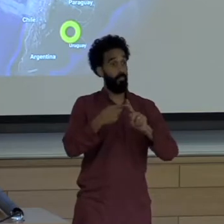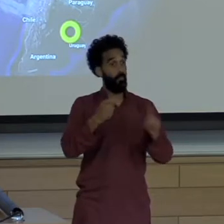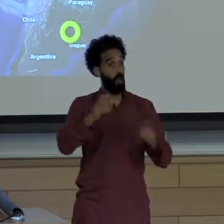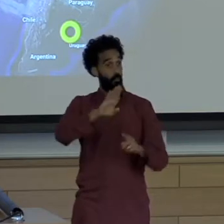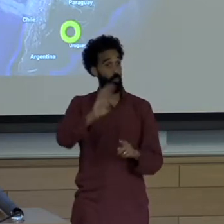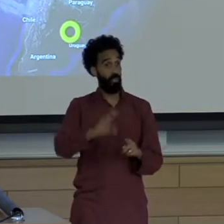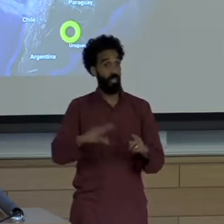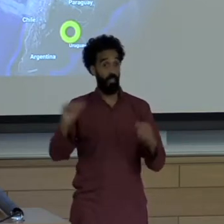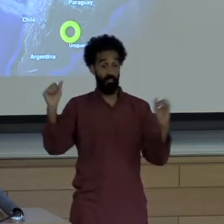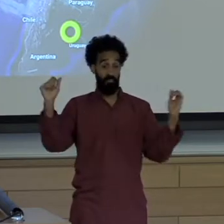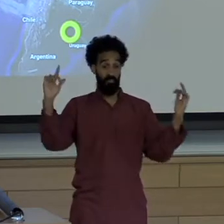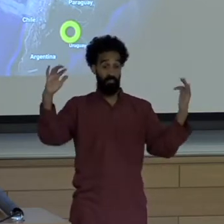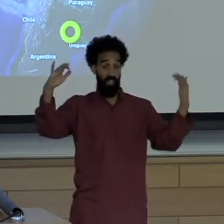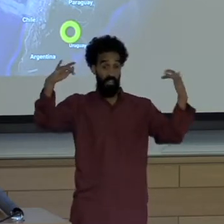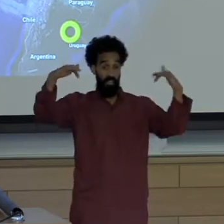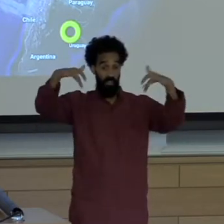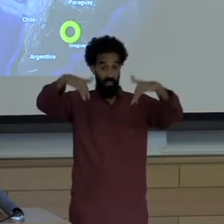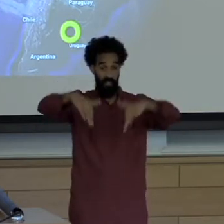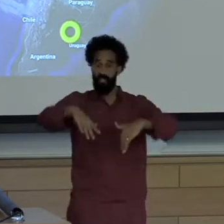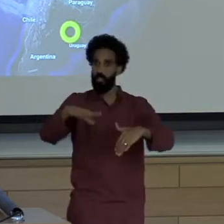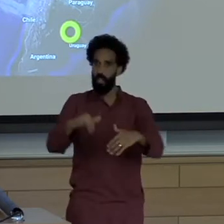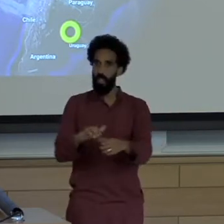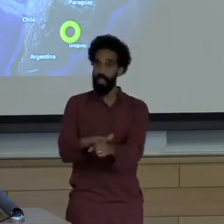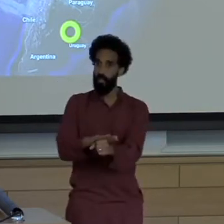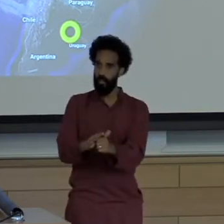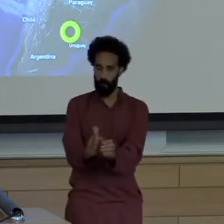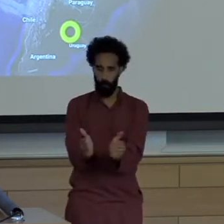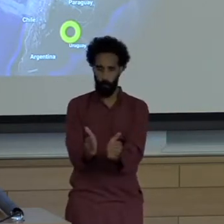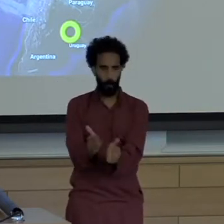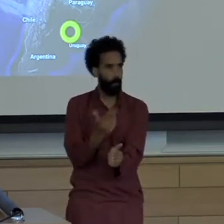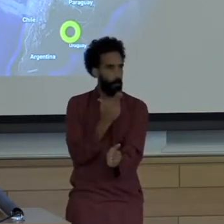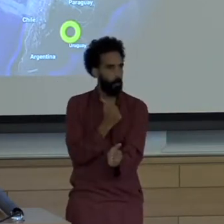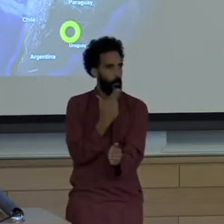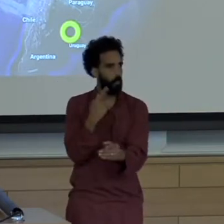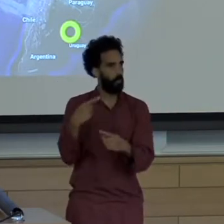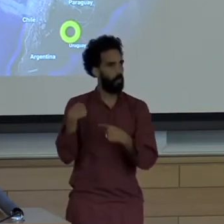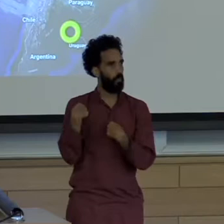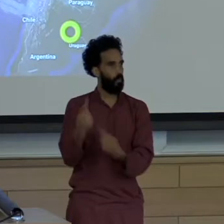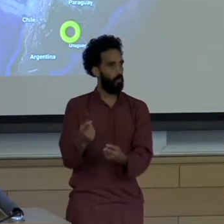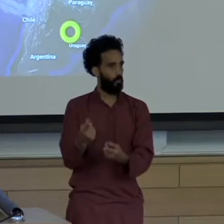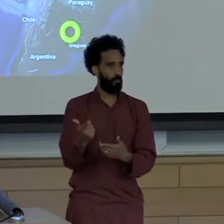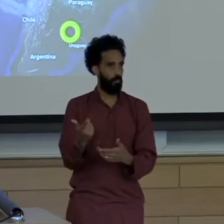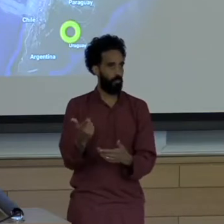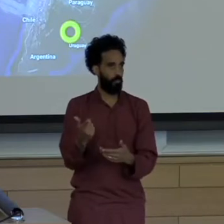into an area that before Already could barely